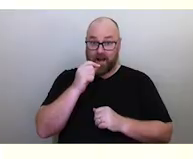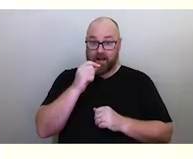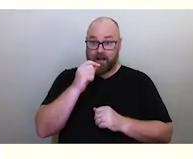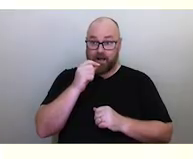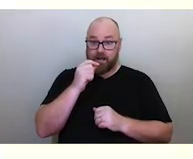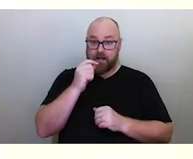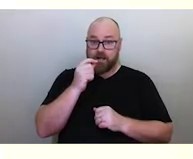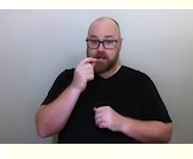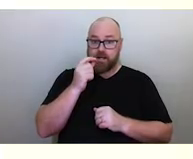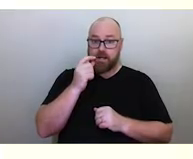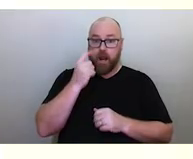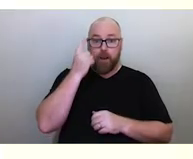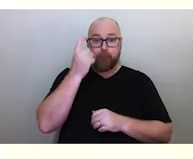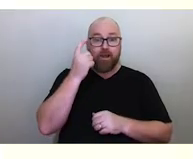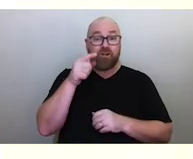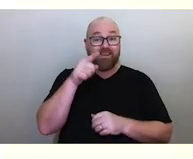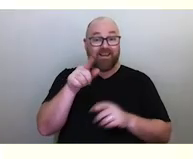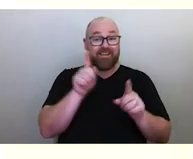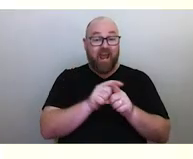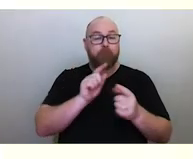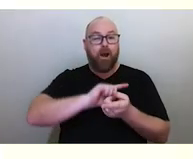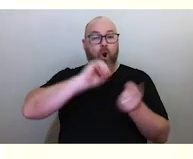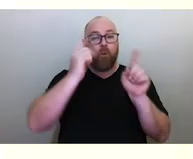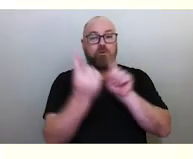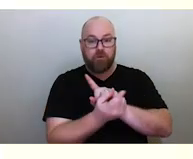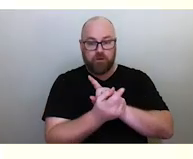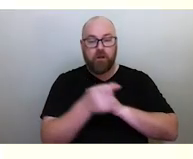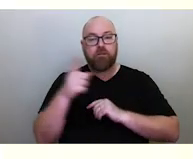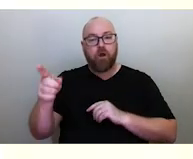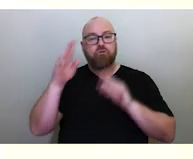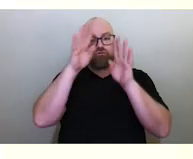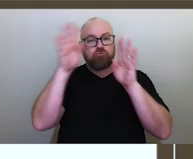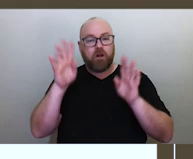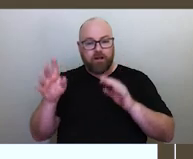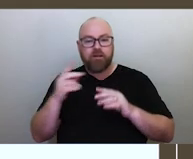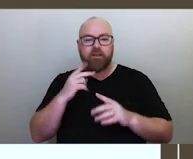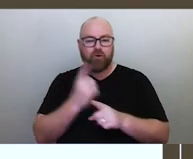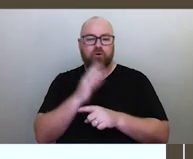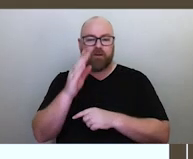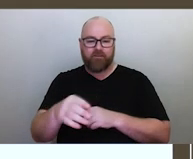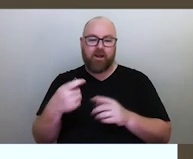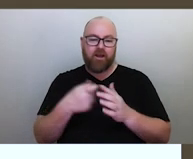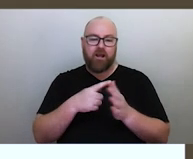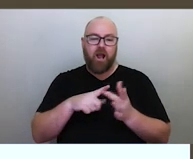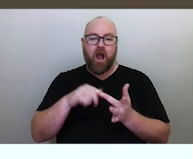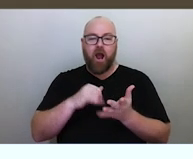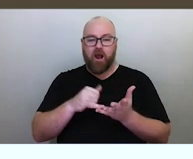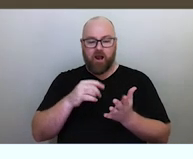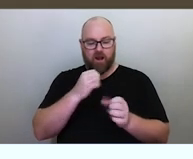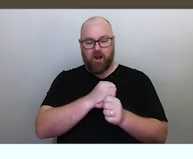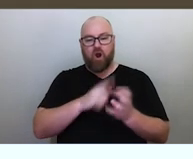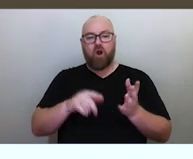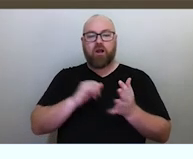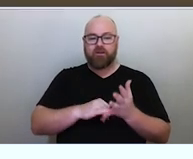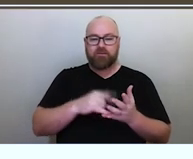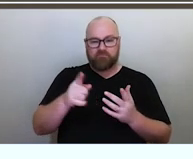but flipped around backwards, and the Torres Strait Islanders talk about this being (Kaigus) the Shovel Nose Shark or the Shovel Nose Ray.